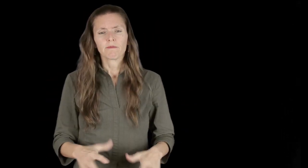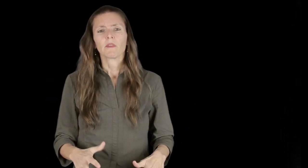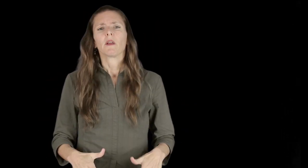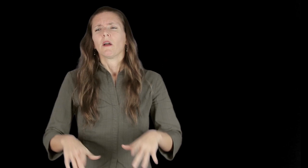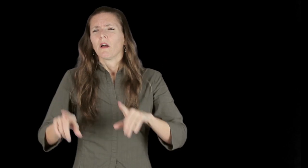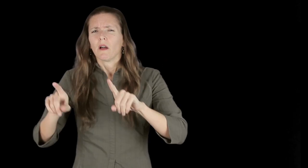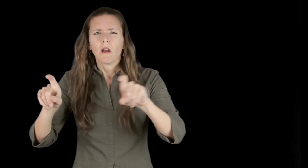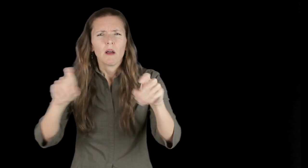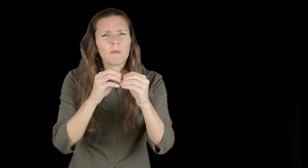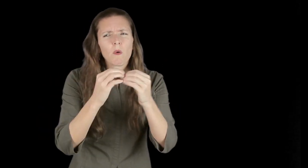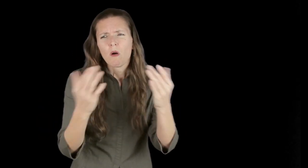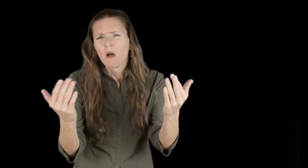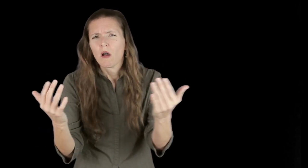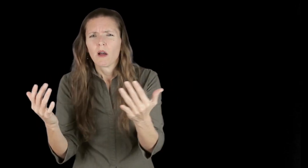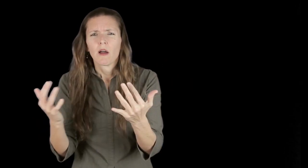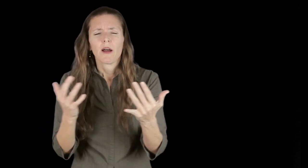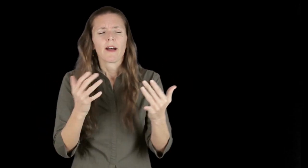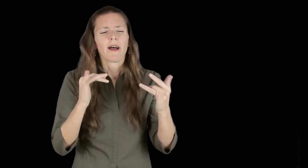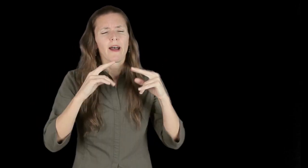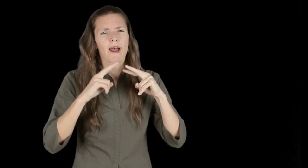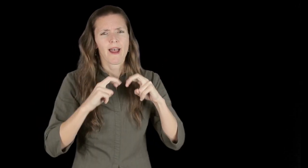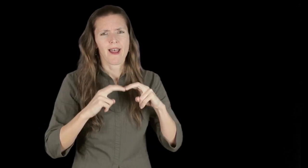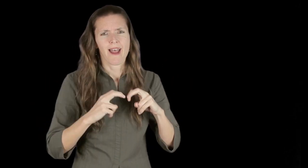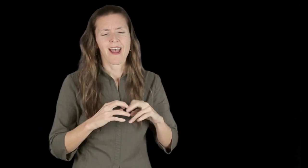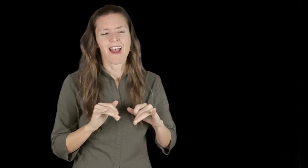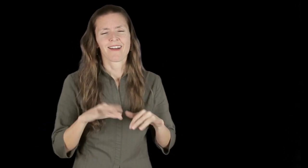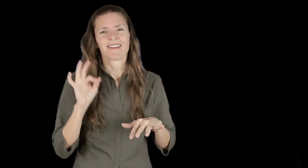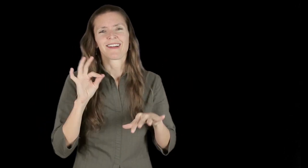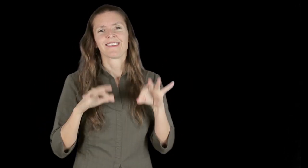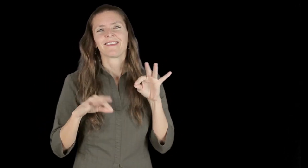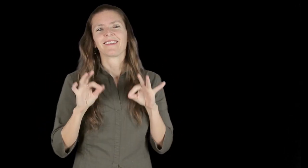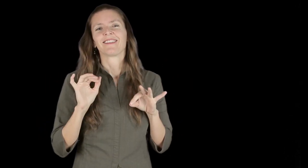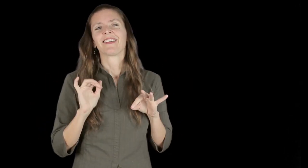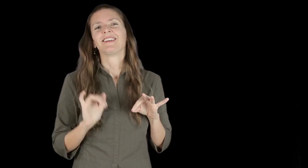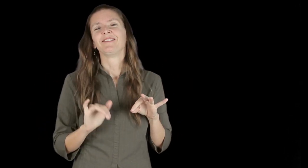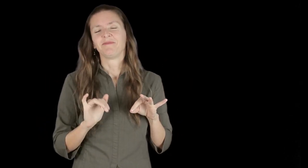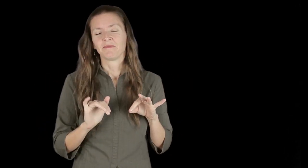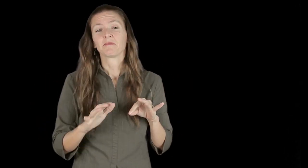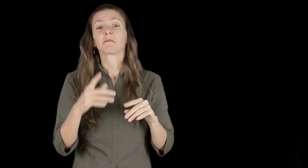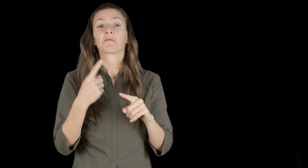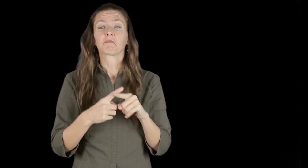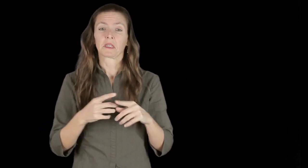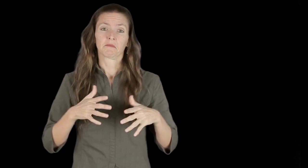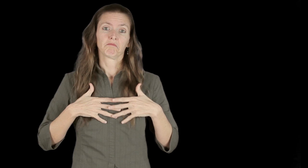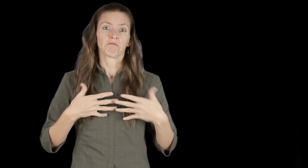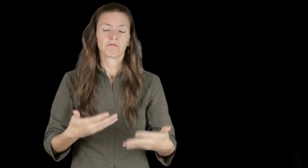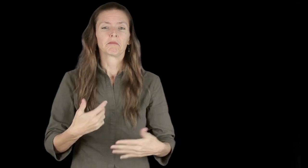Afterwards, we gathered more feedback, did some self-reflection, and then identified the problems in the footage.